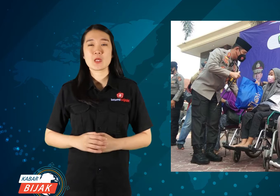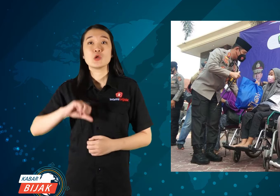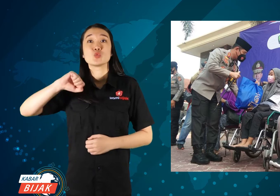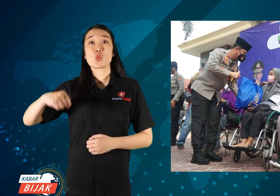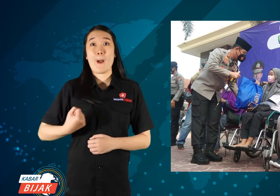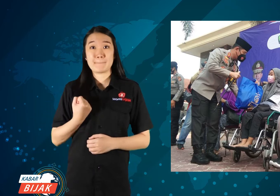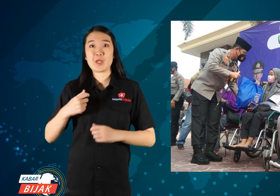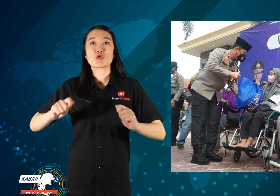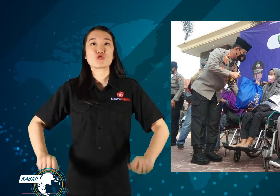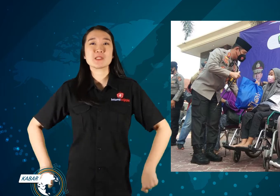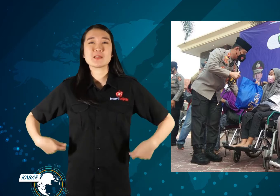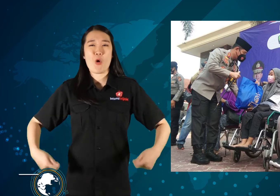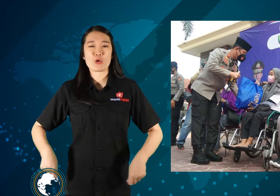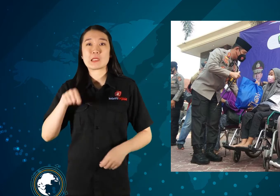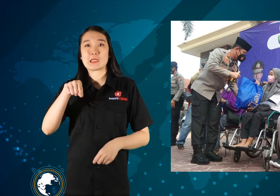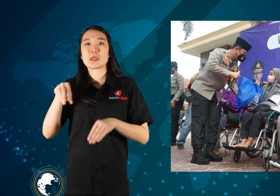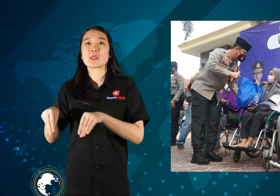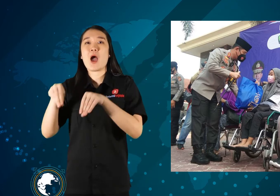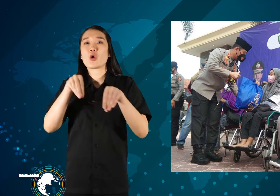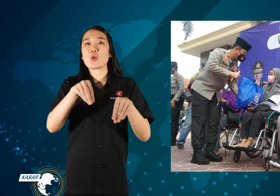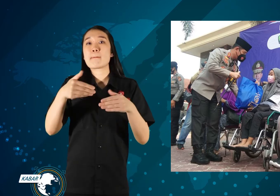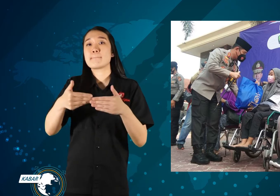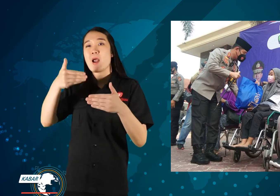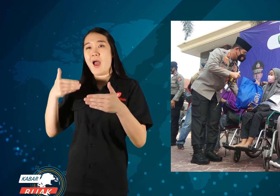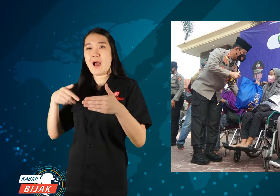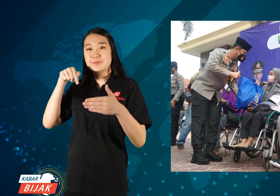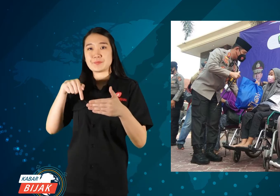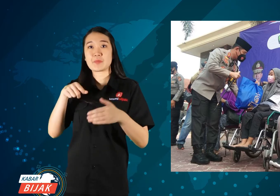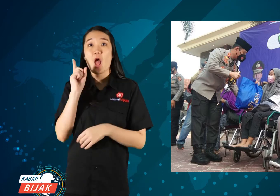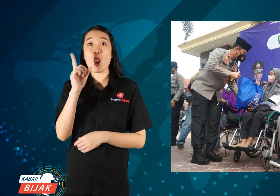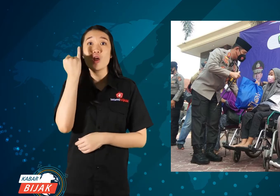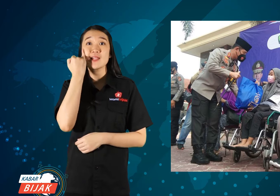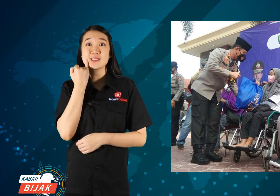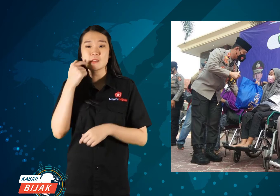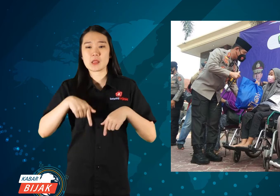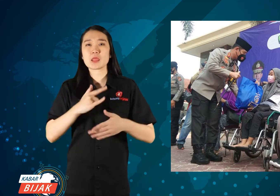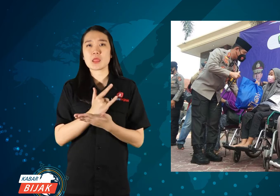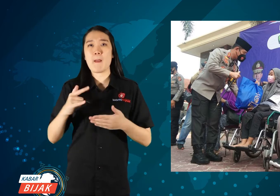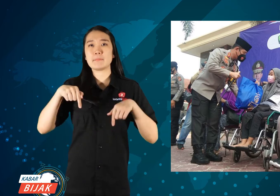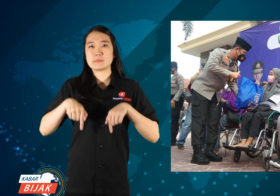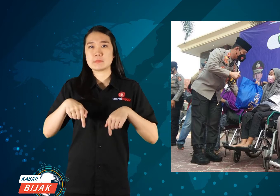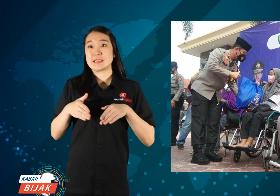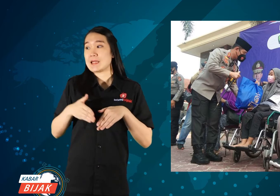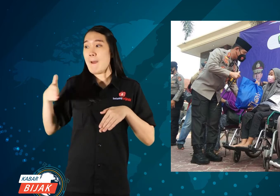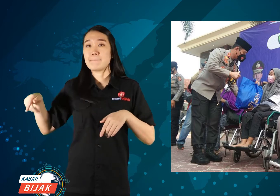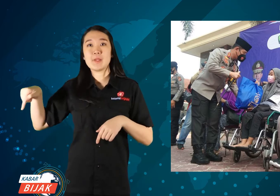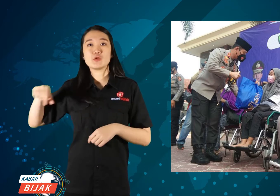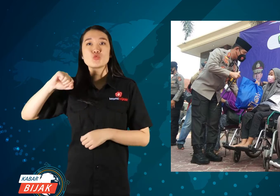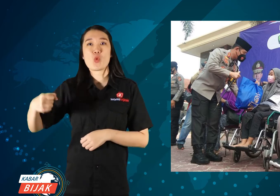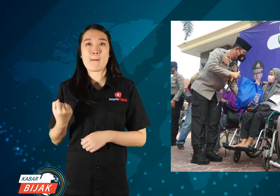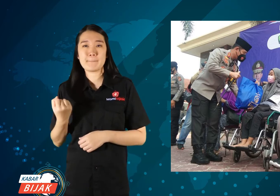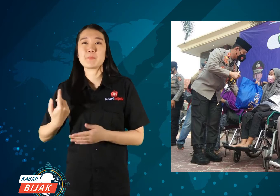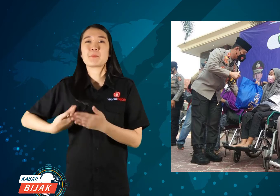The husband's wheelchair is placed at the back, while wife in wheelchair stays beside husband,